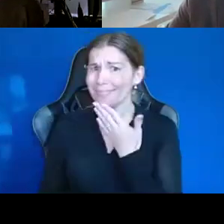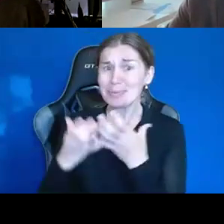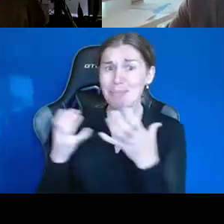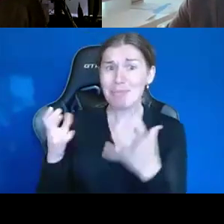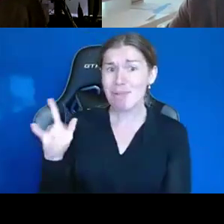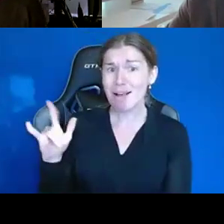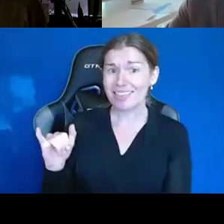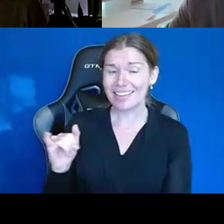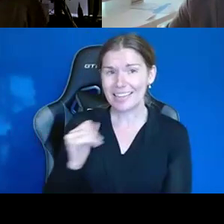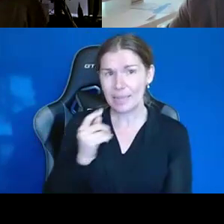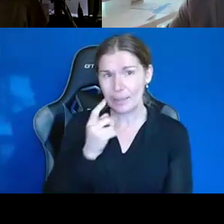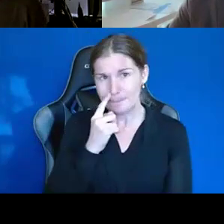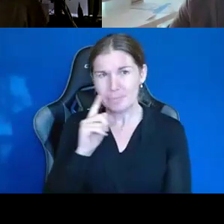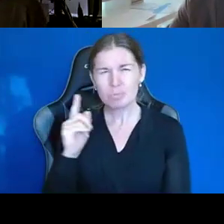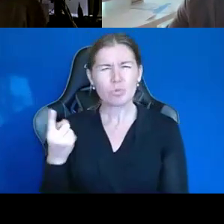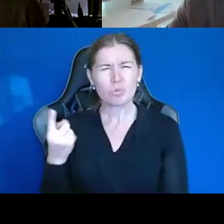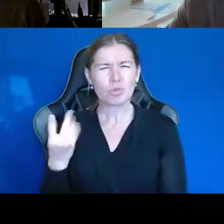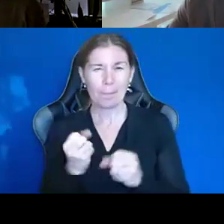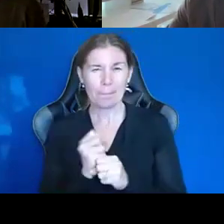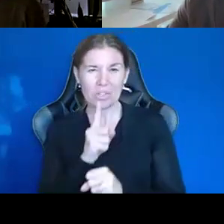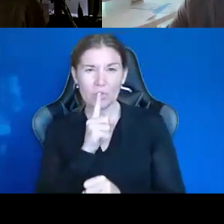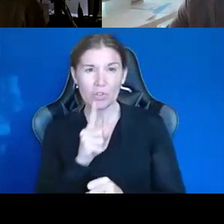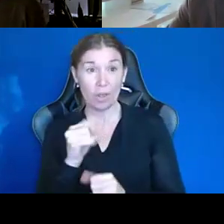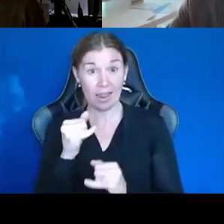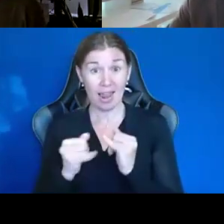So, I just want to make sure that in the last five minutes together